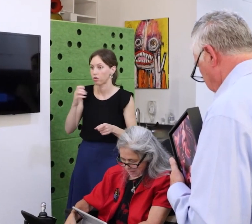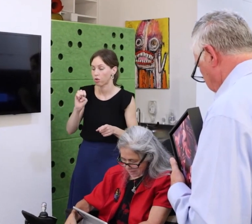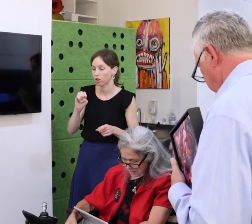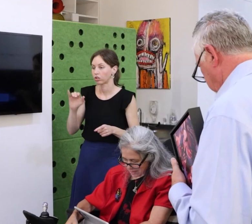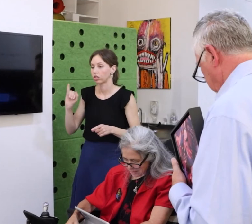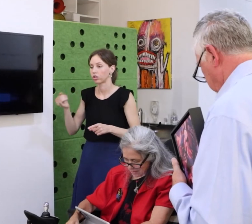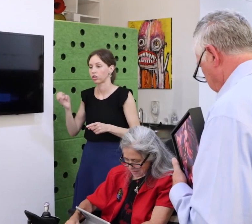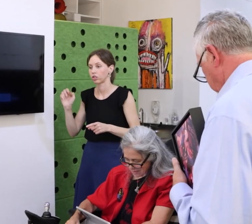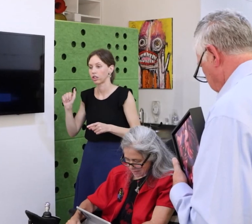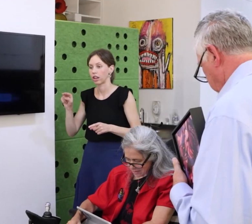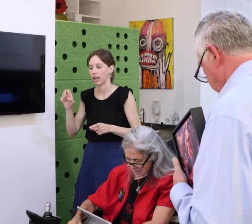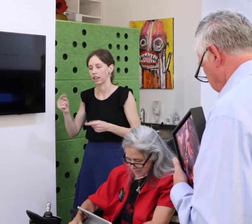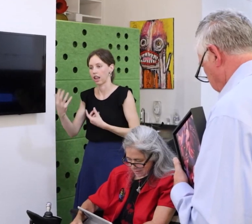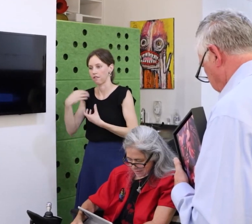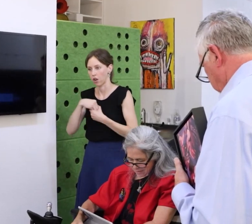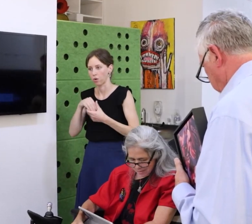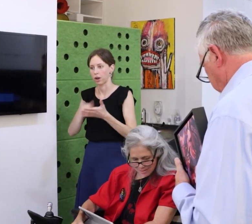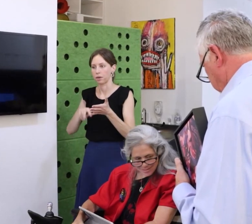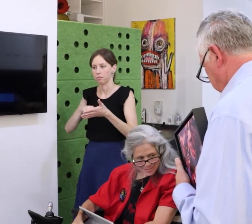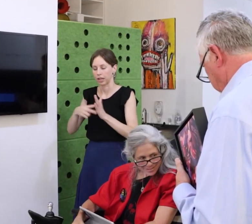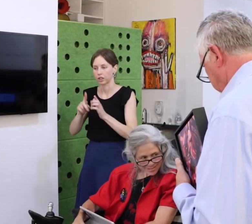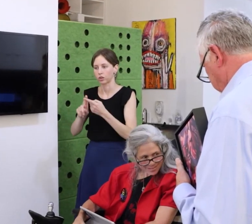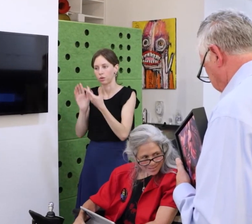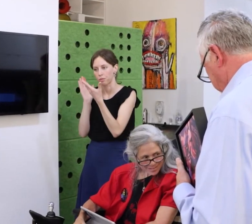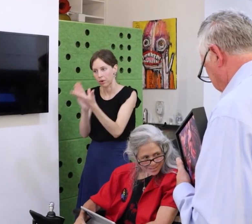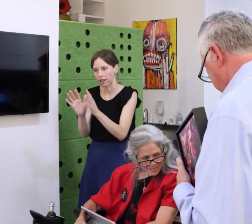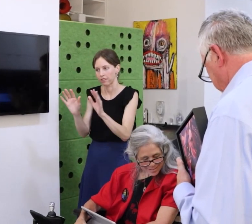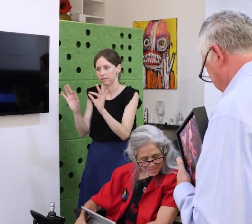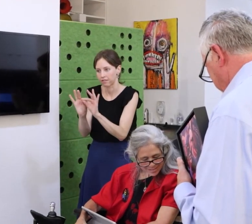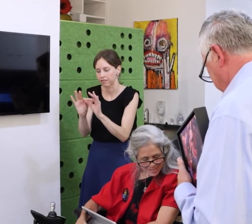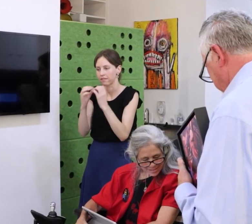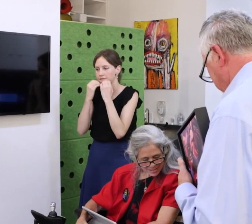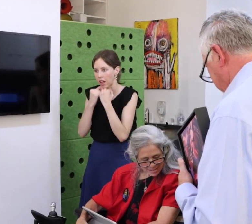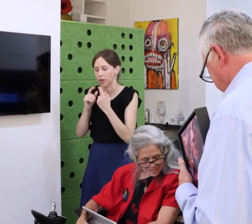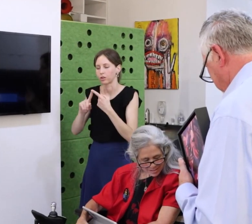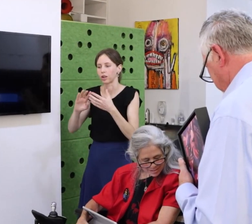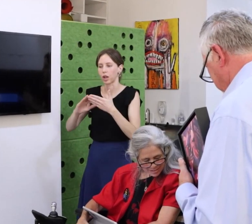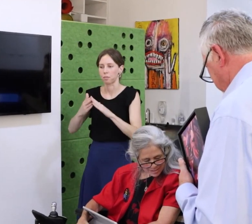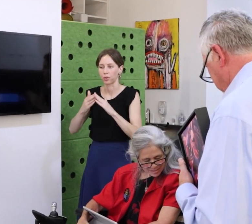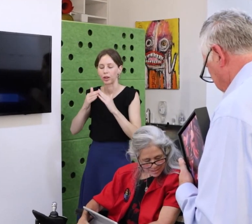capacity to add to capital.